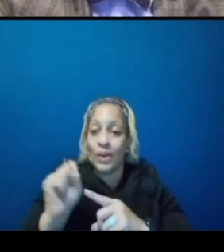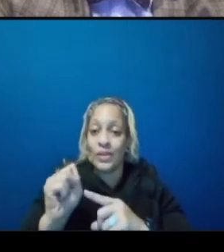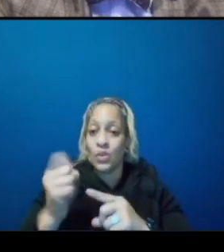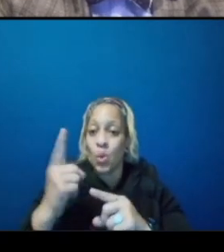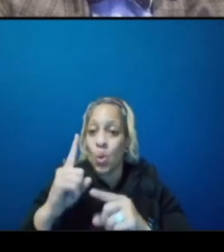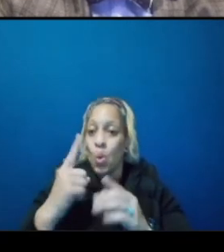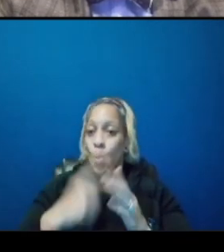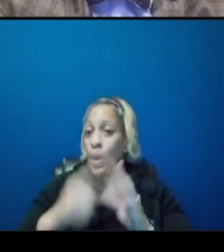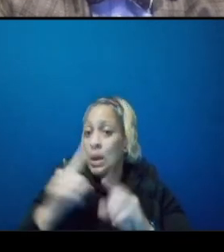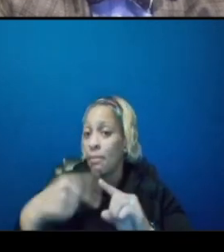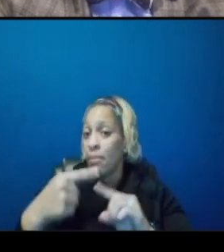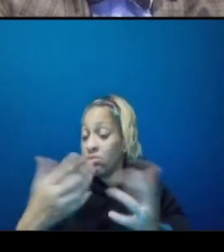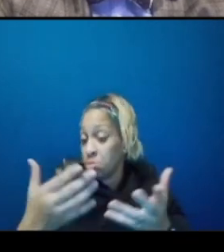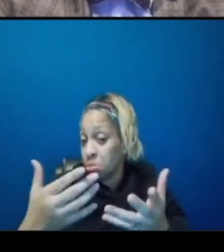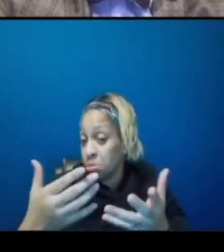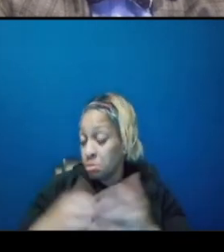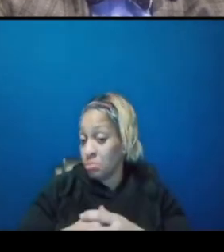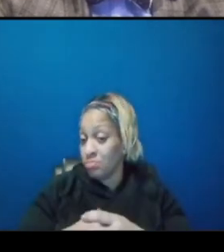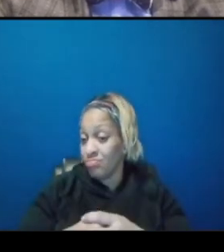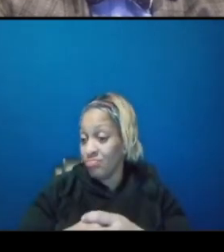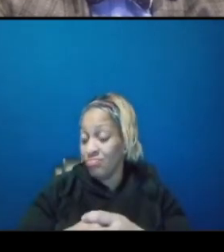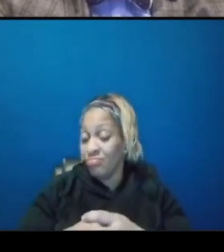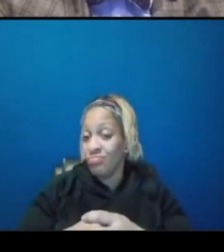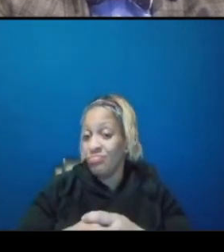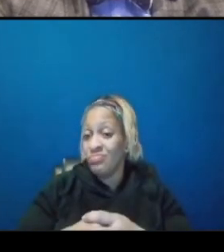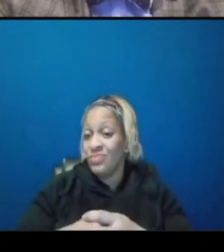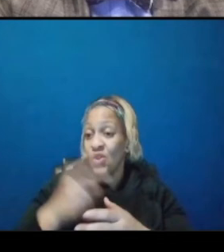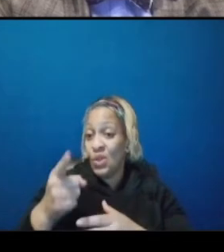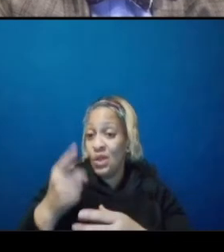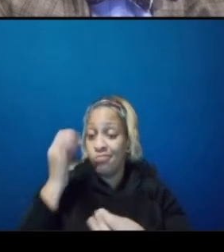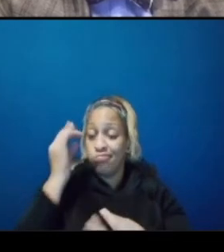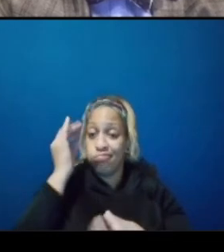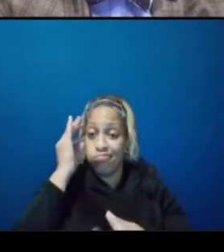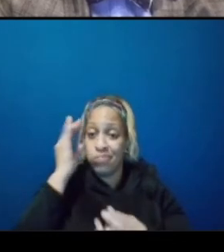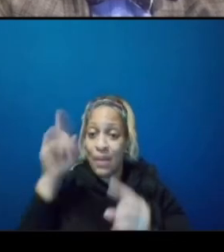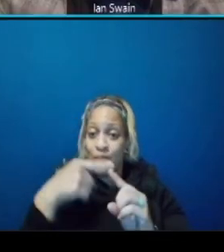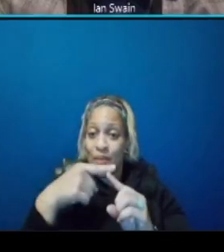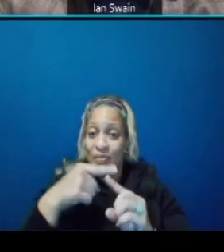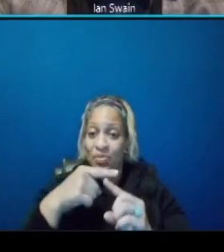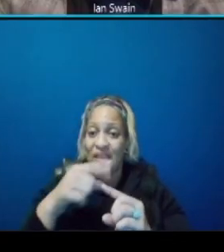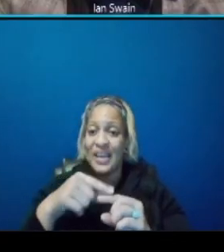i guess you want to know have you taken a look at the circulator bus and their current services